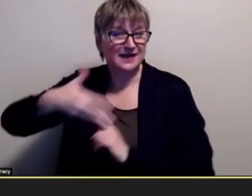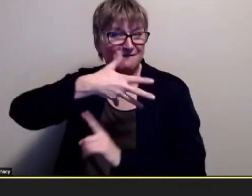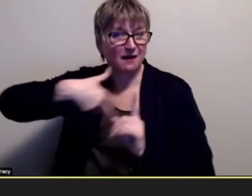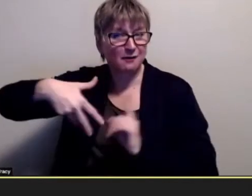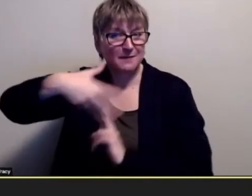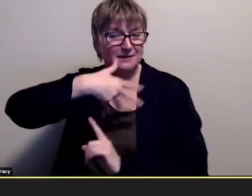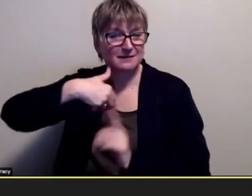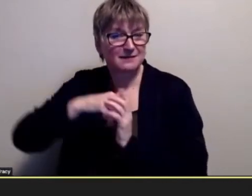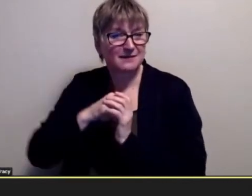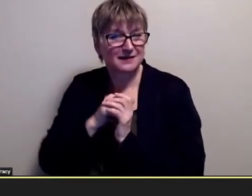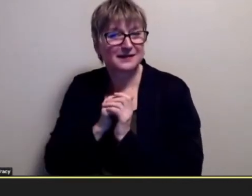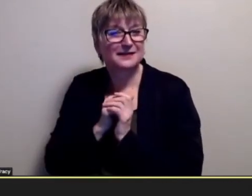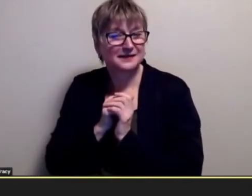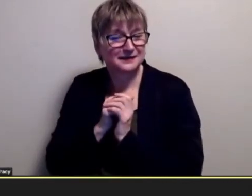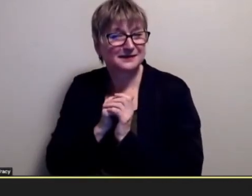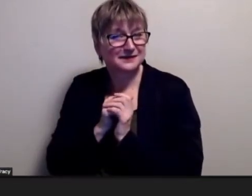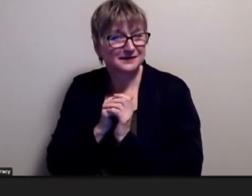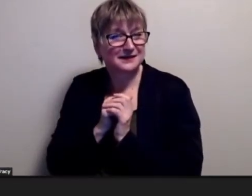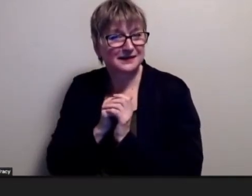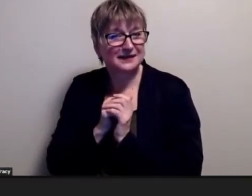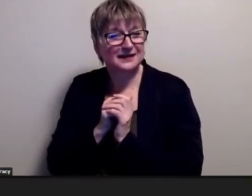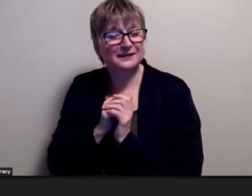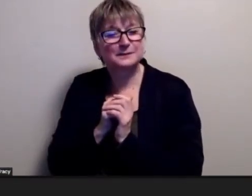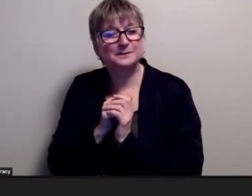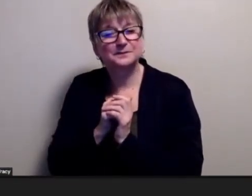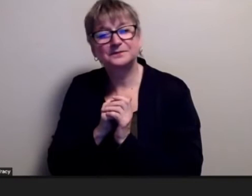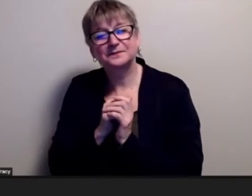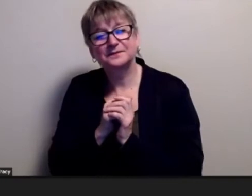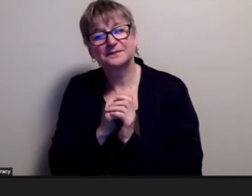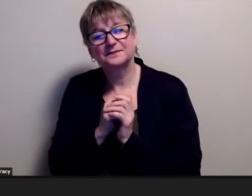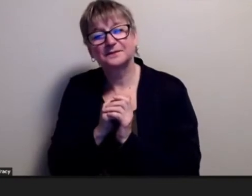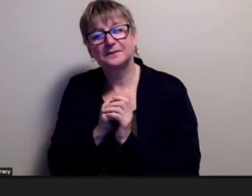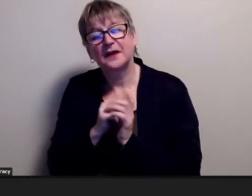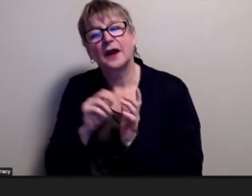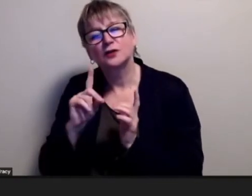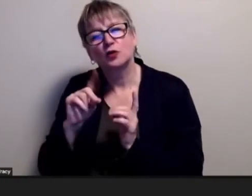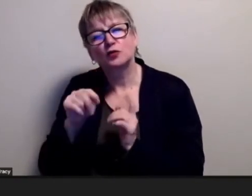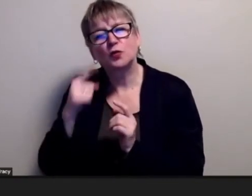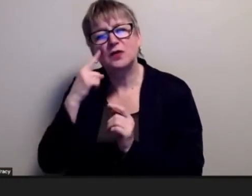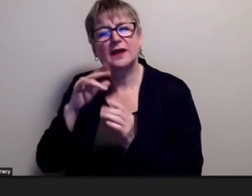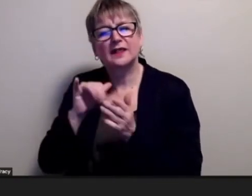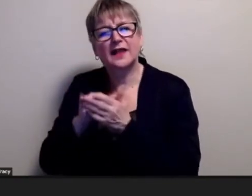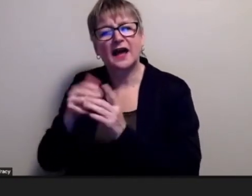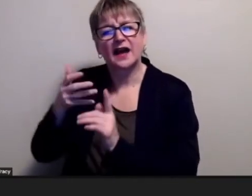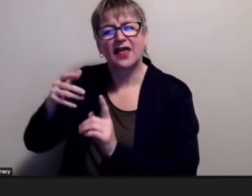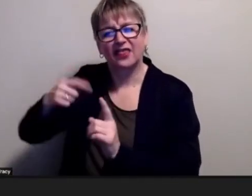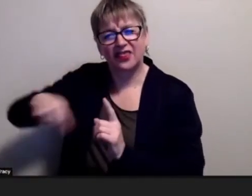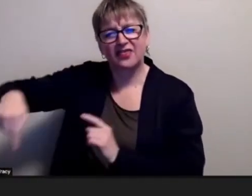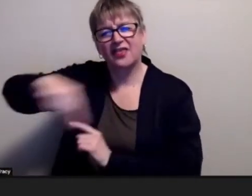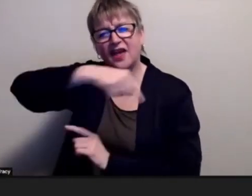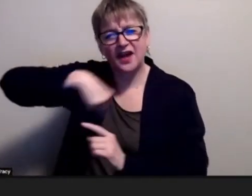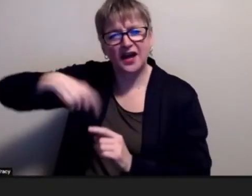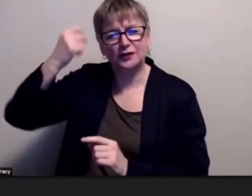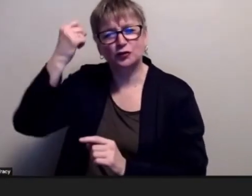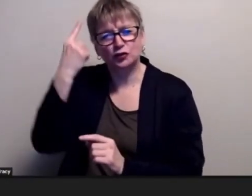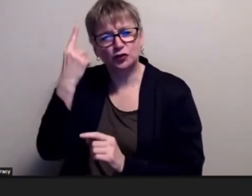where well i mean do you think it's because they understood what it means to be in harvard